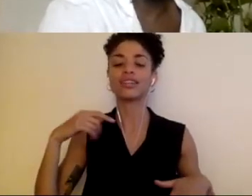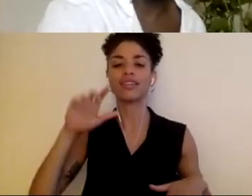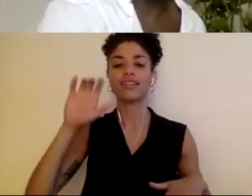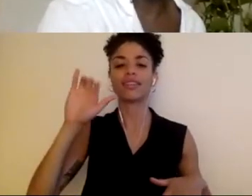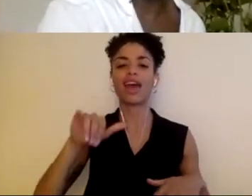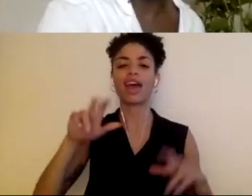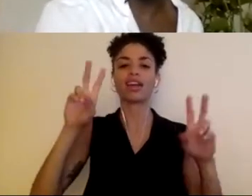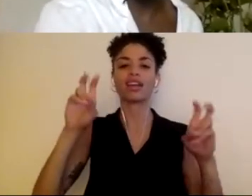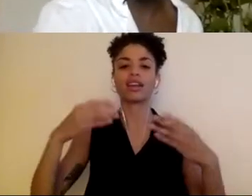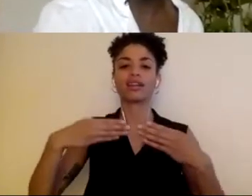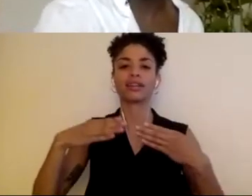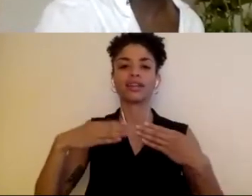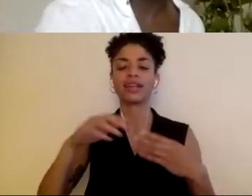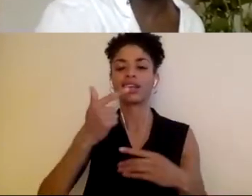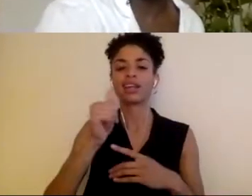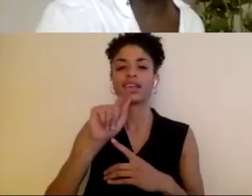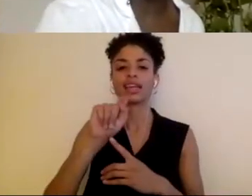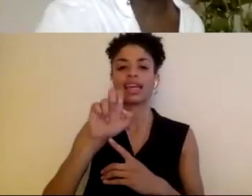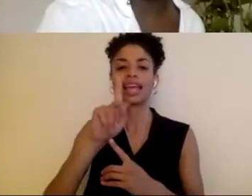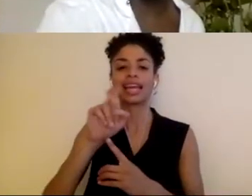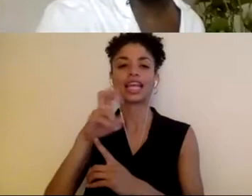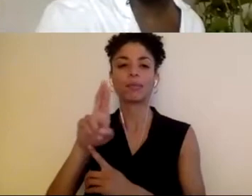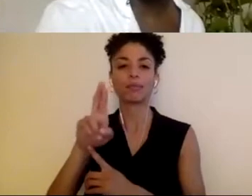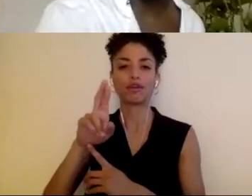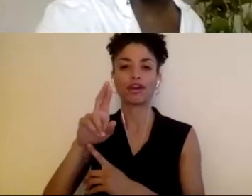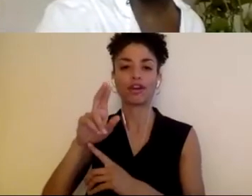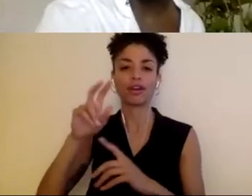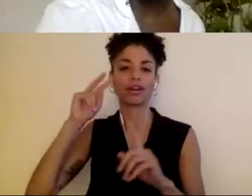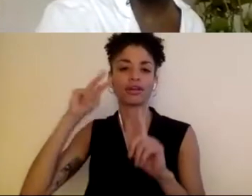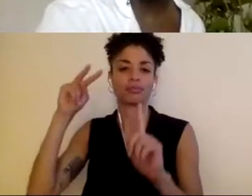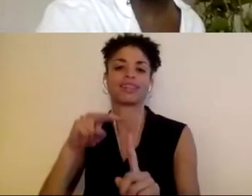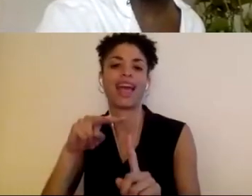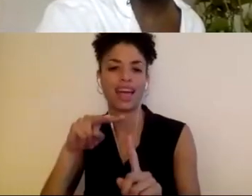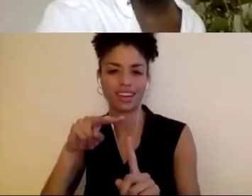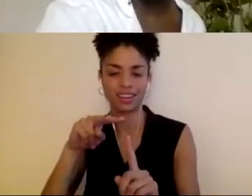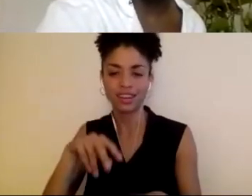art world that persists, but how can we say, "Cool. Ezra, we want you to do